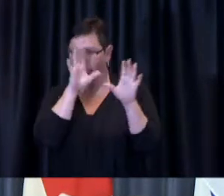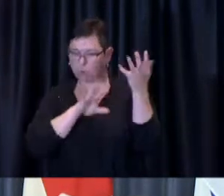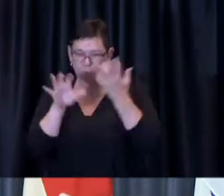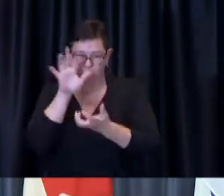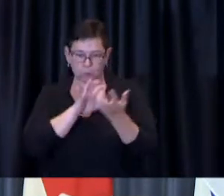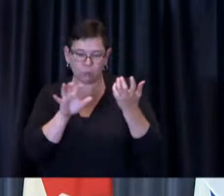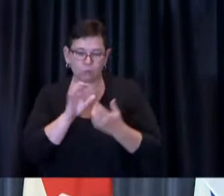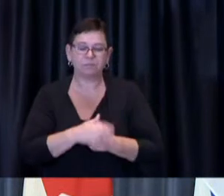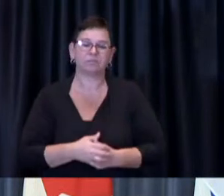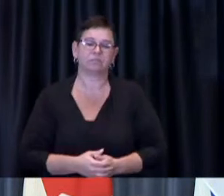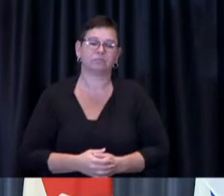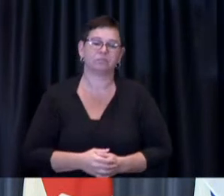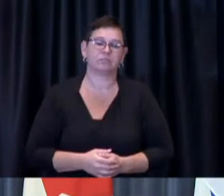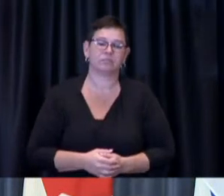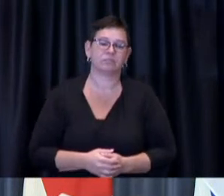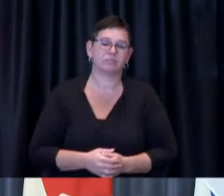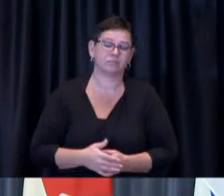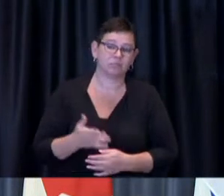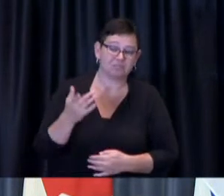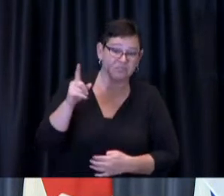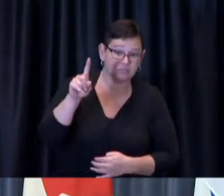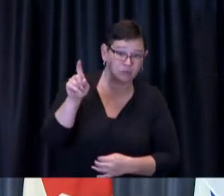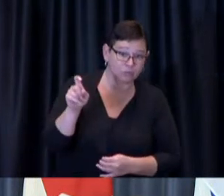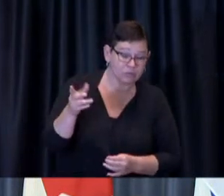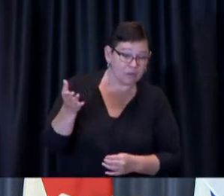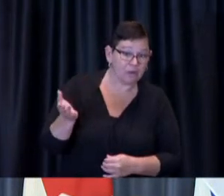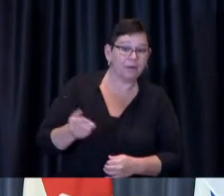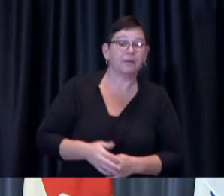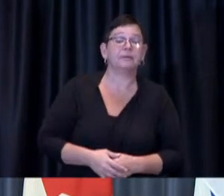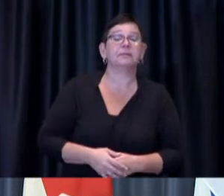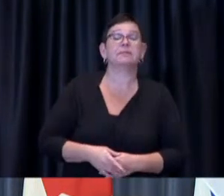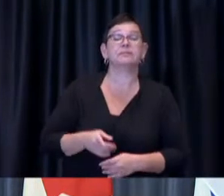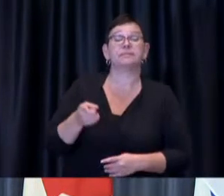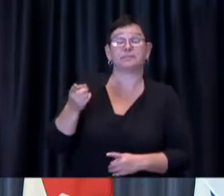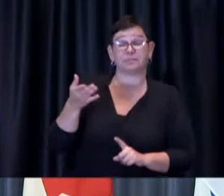you know we've had some experience in the past certainly we're trying to learn from all the